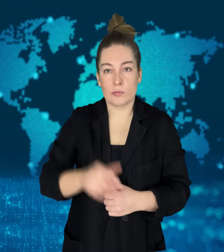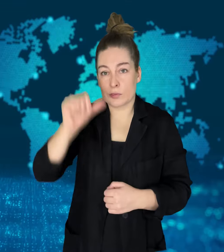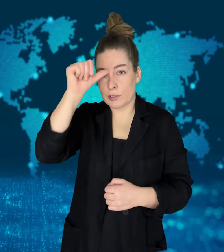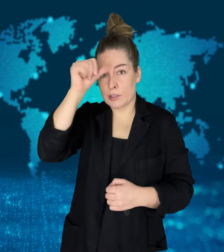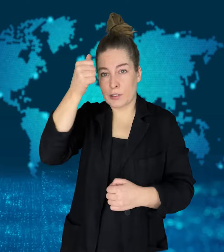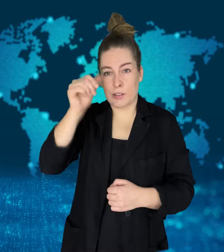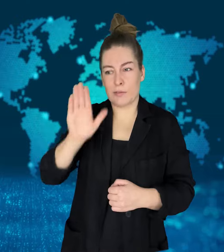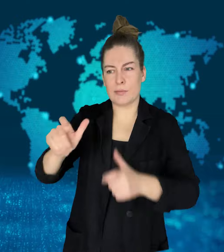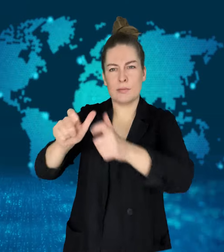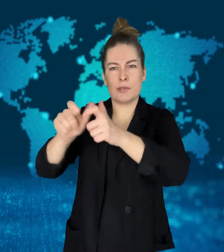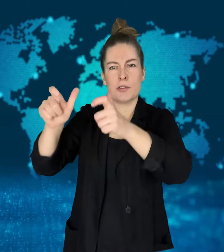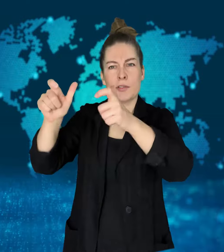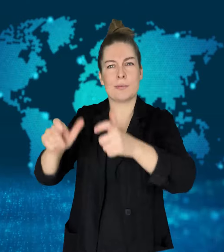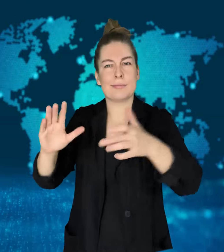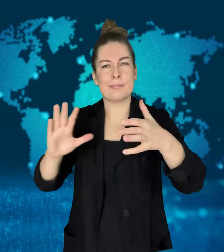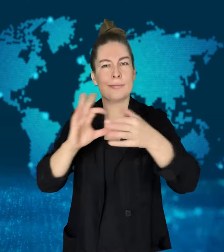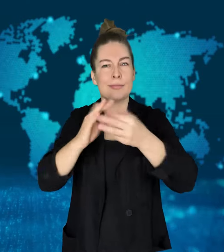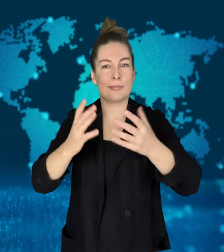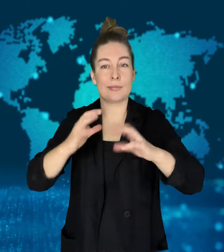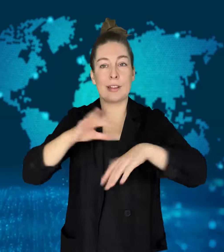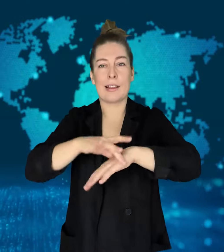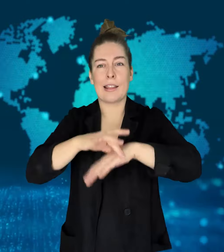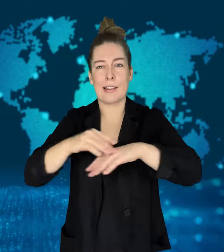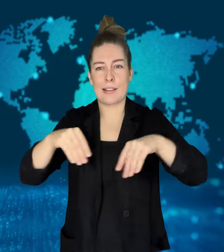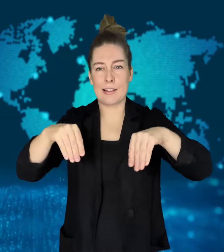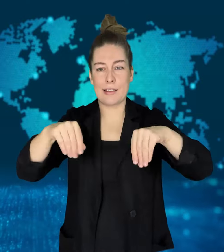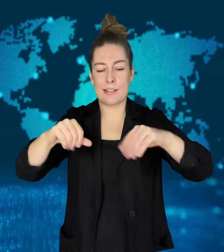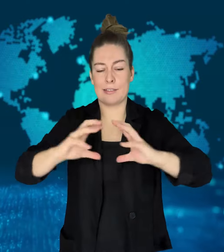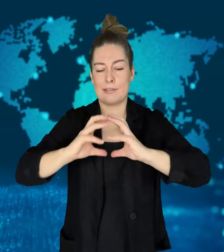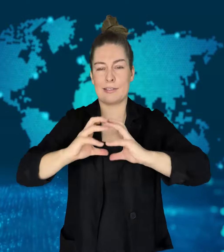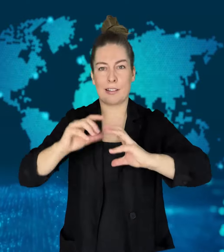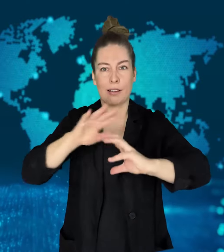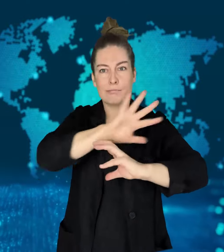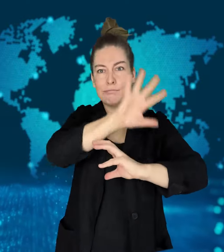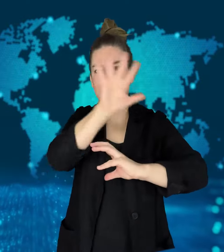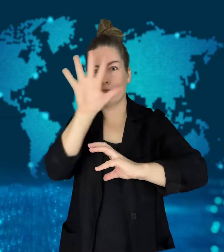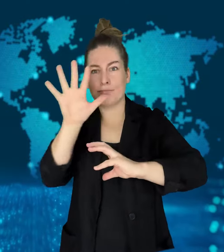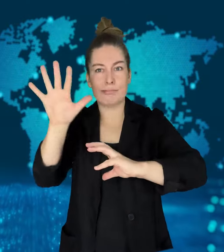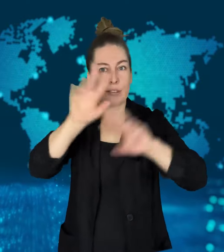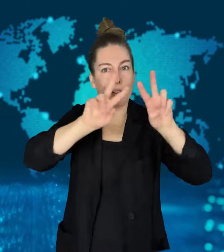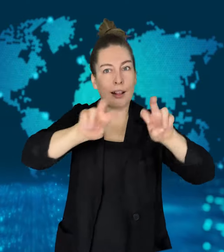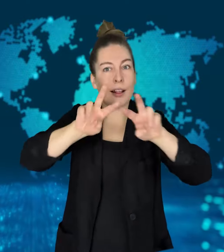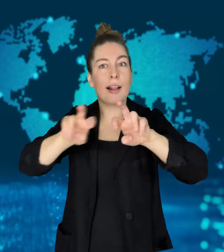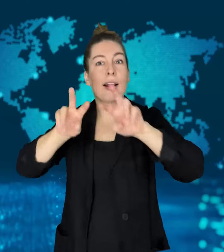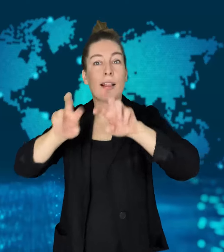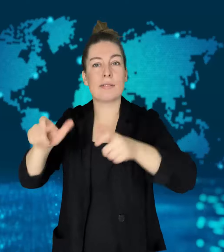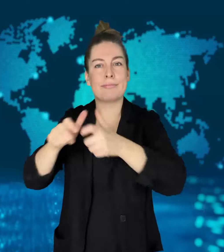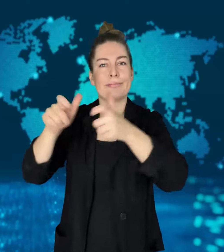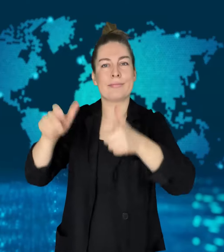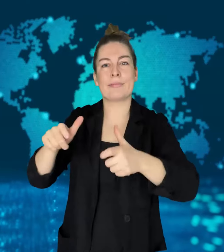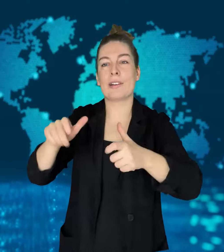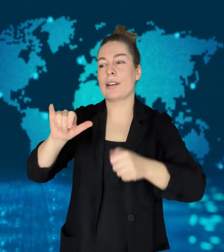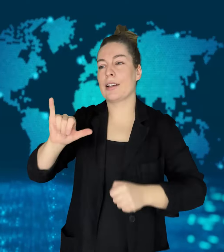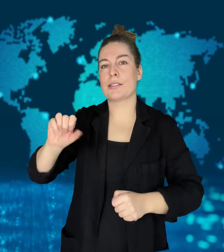[MONIKA]: A solar mission by India's space agency, ISRO has reached